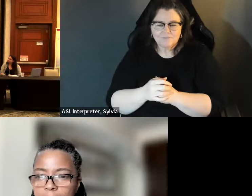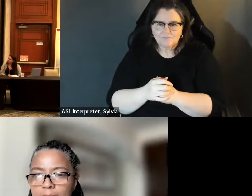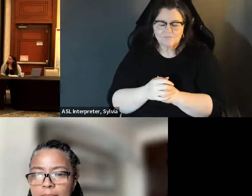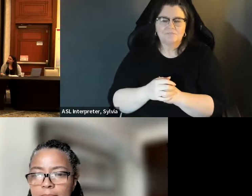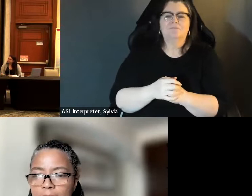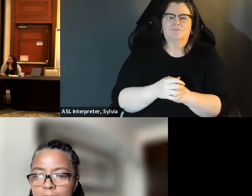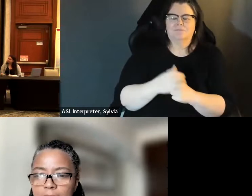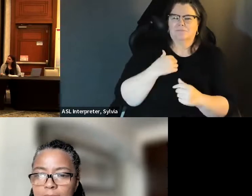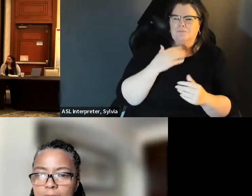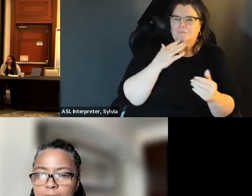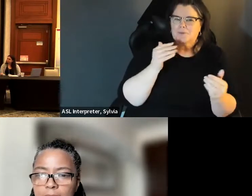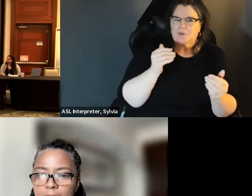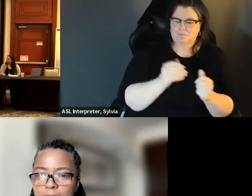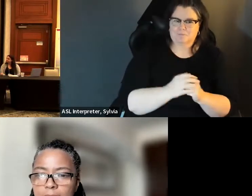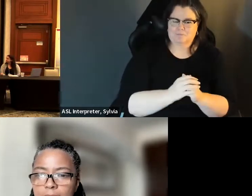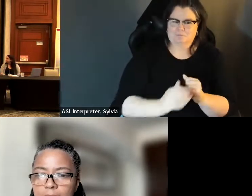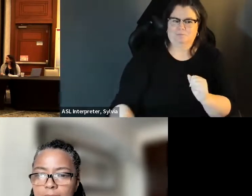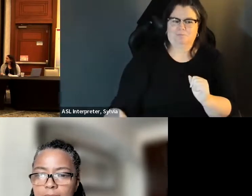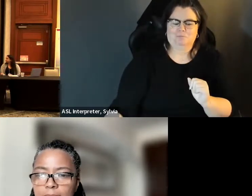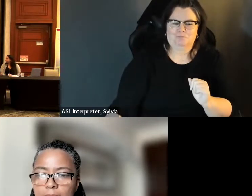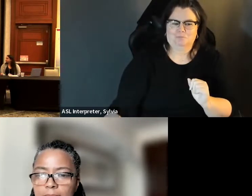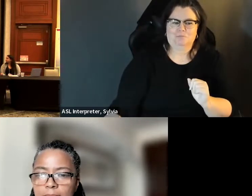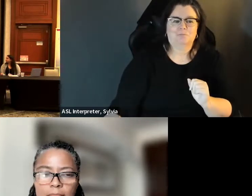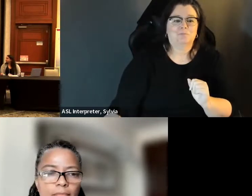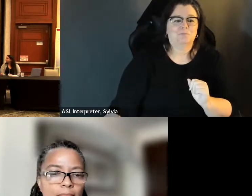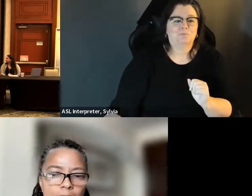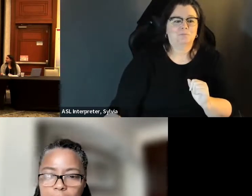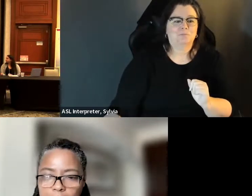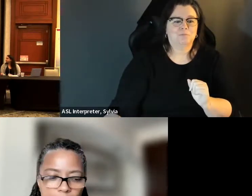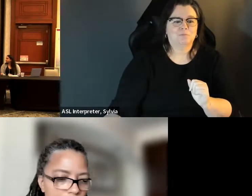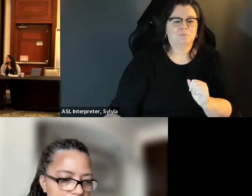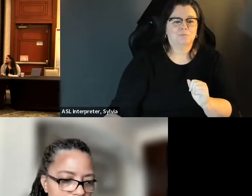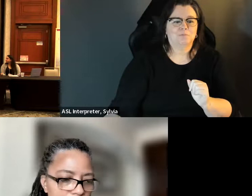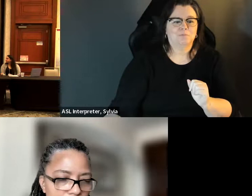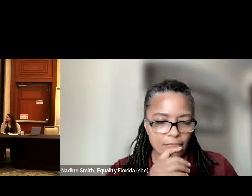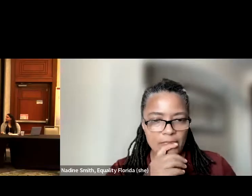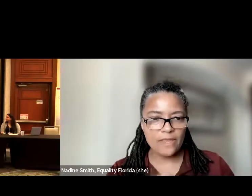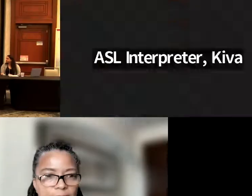Wonderful. Thank you so much for being here. Go ahead and get started, and when David is able to join us he can just pop on and interrupt me and introduce himself and give a visual description as well. description as well.